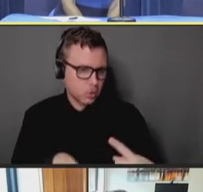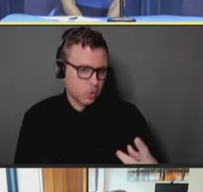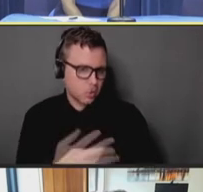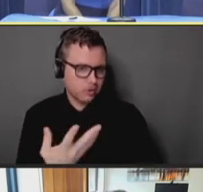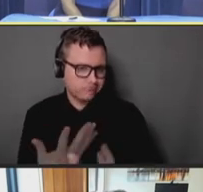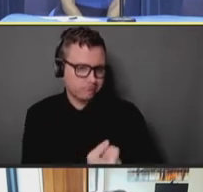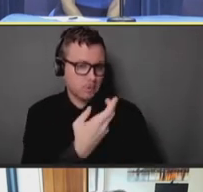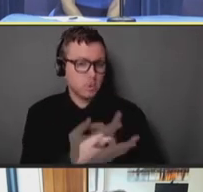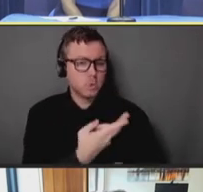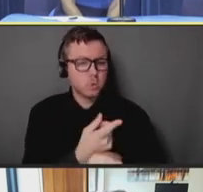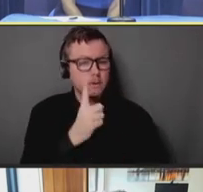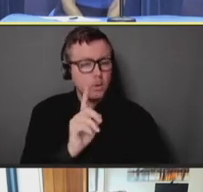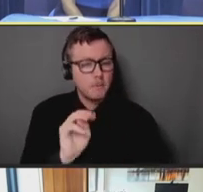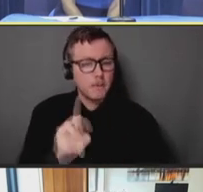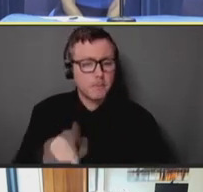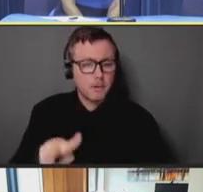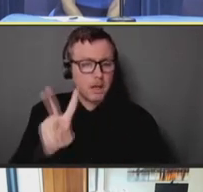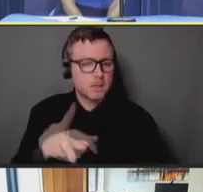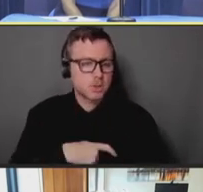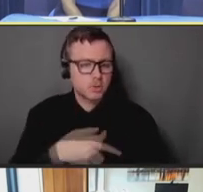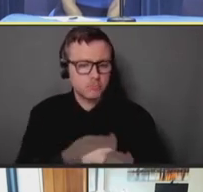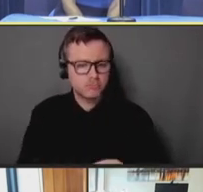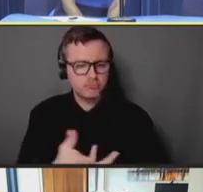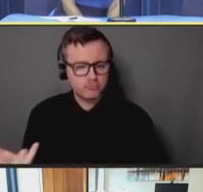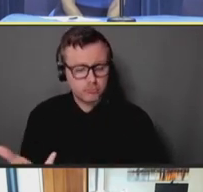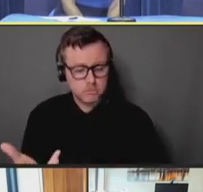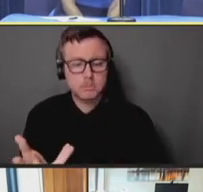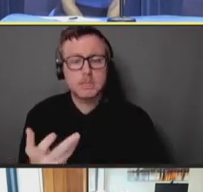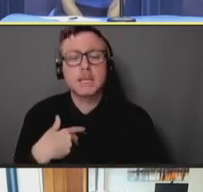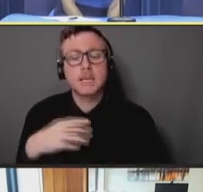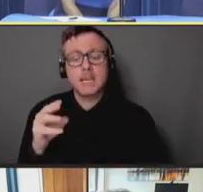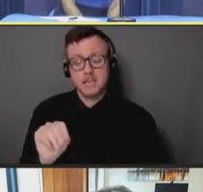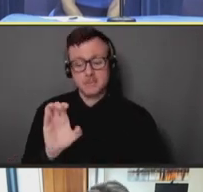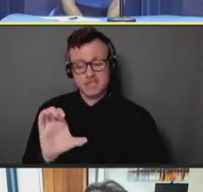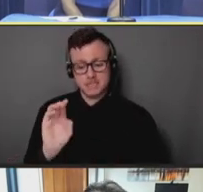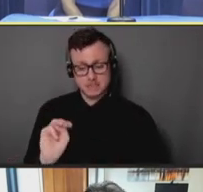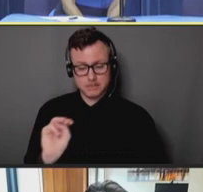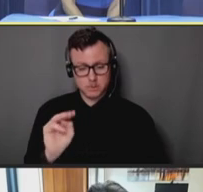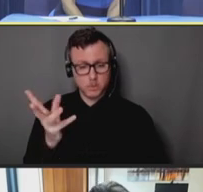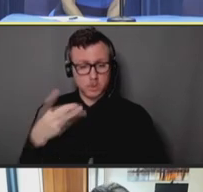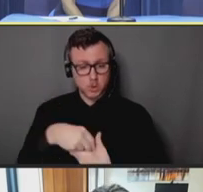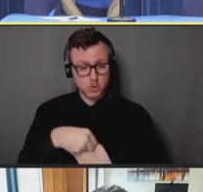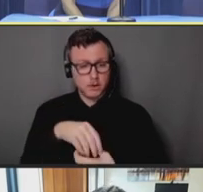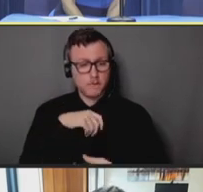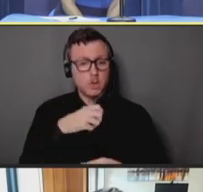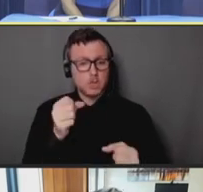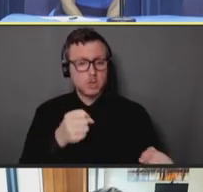as Steve was describing, because the -- this MCM was part of the Strategic National Stockpile,